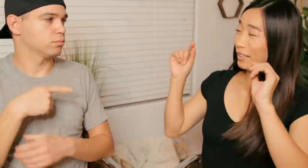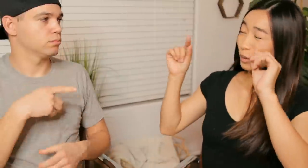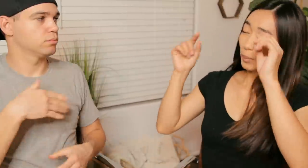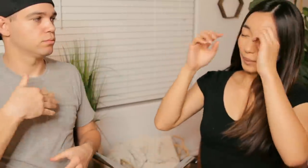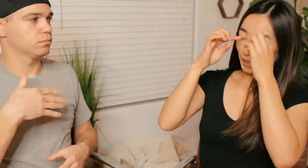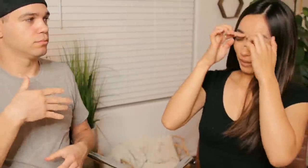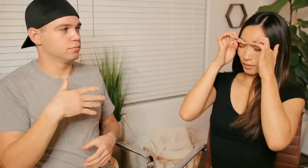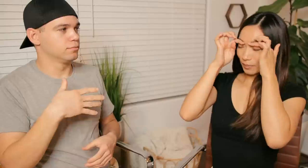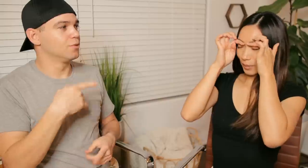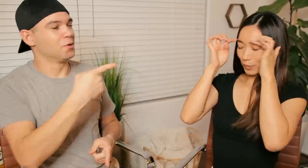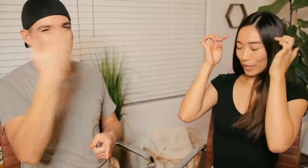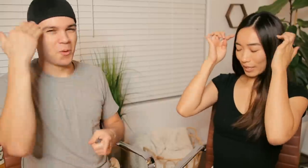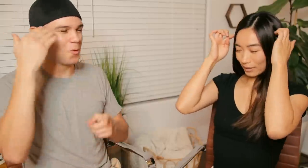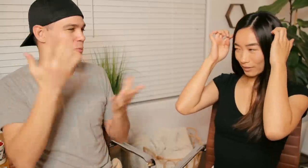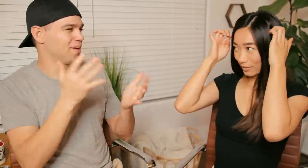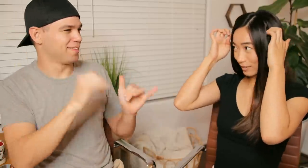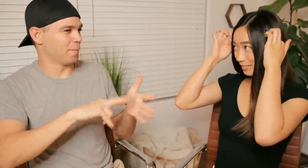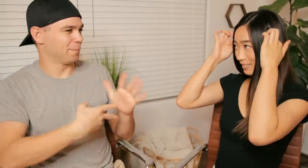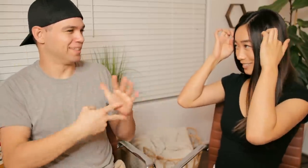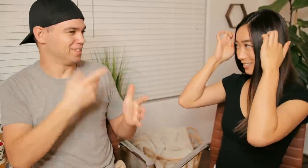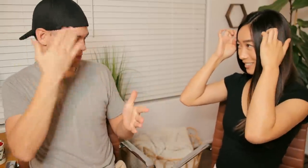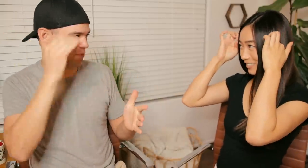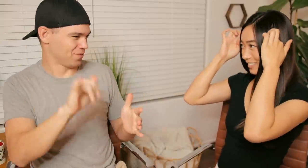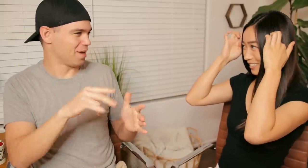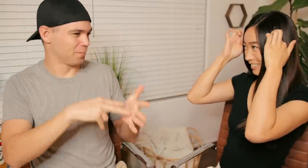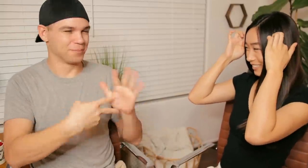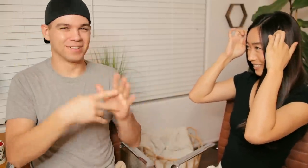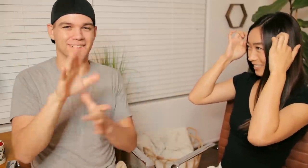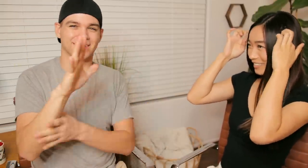E: A little bit. My brain.... R: Oh you must know what means then